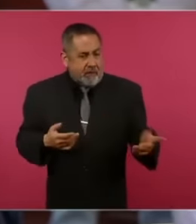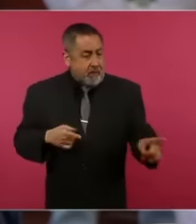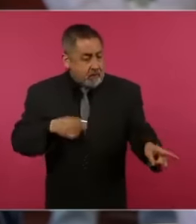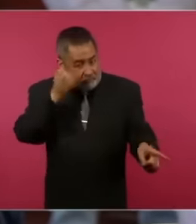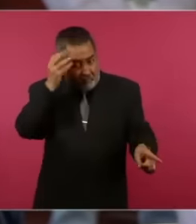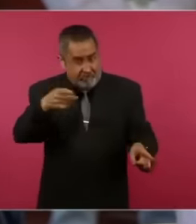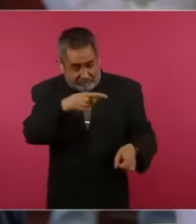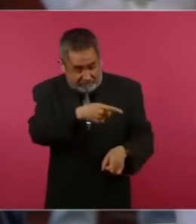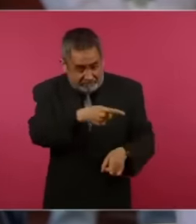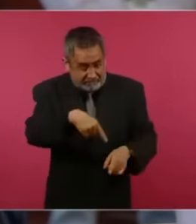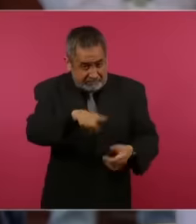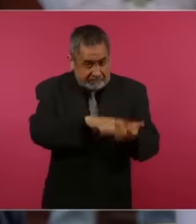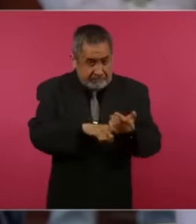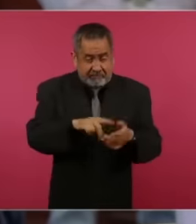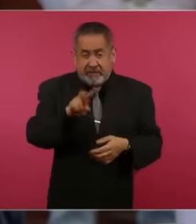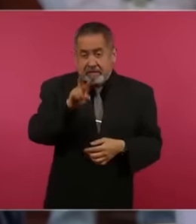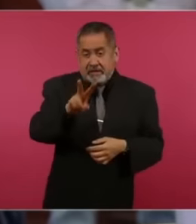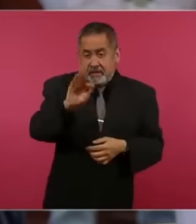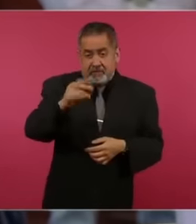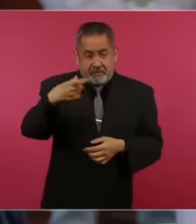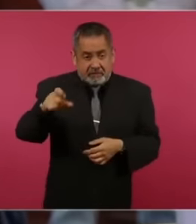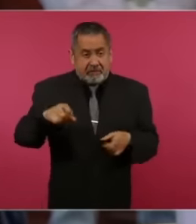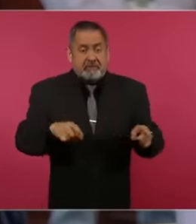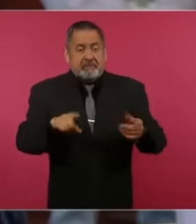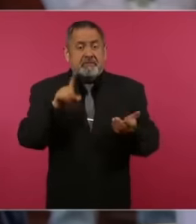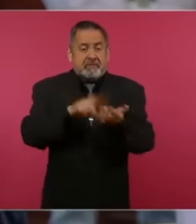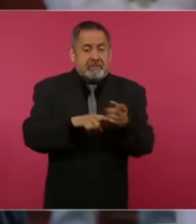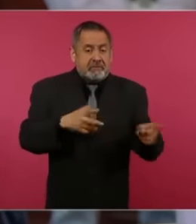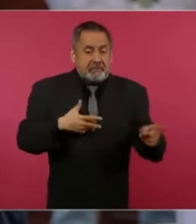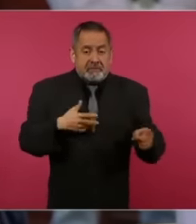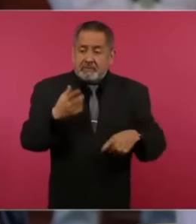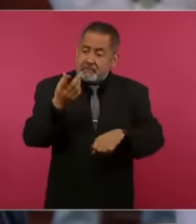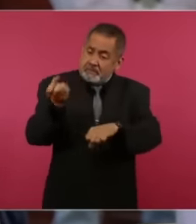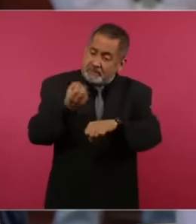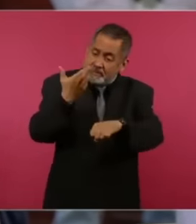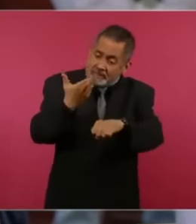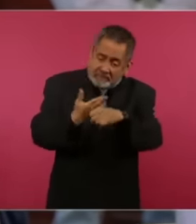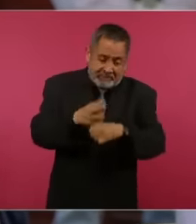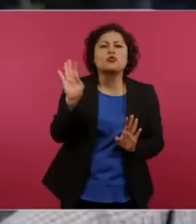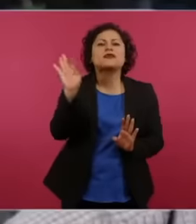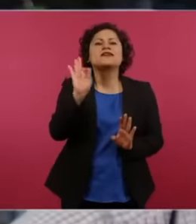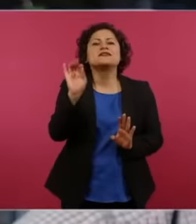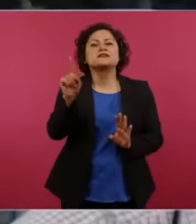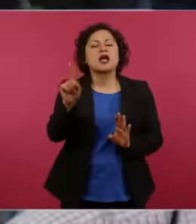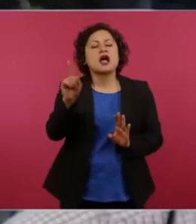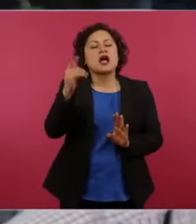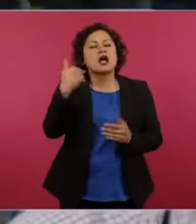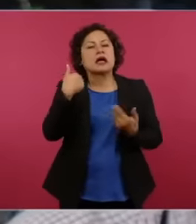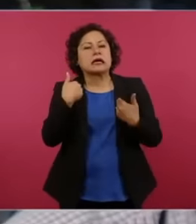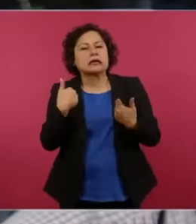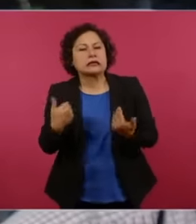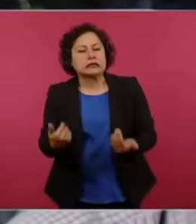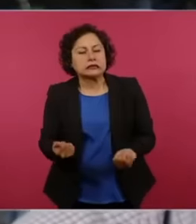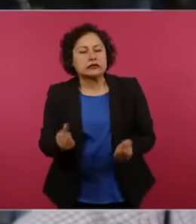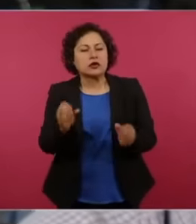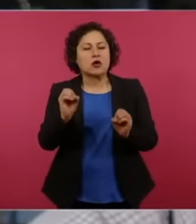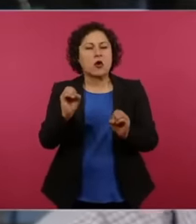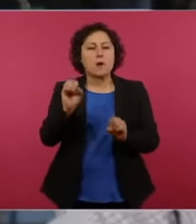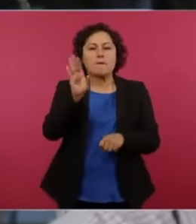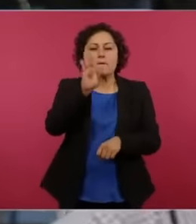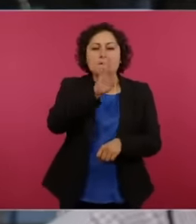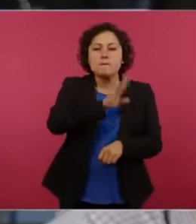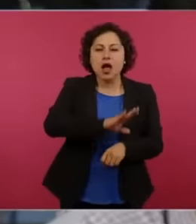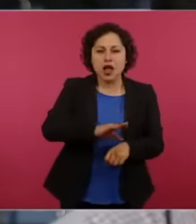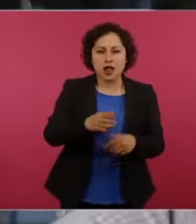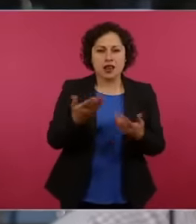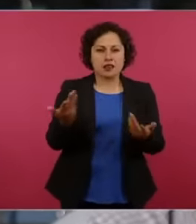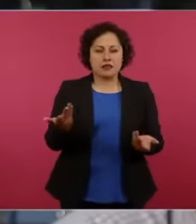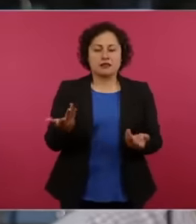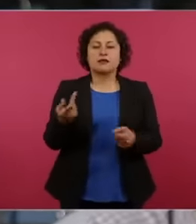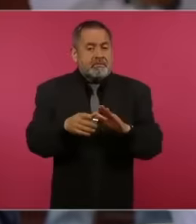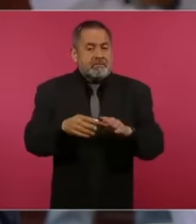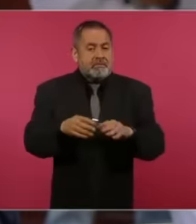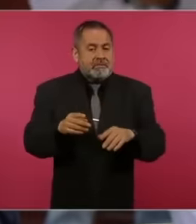that Vicente Foxz had a secretary. particular prisoner for leaking what was the agenda of